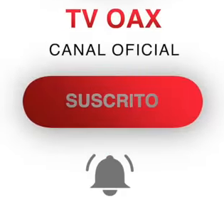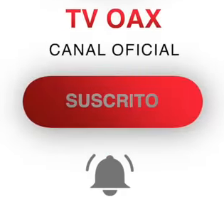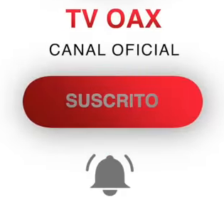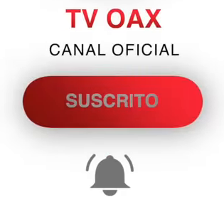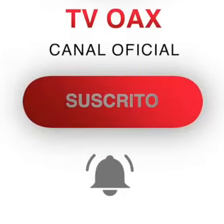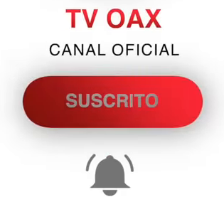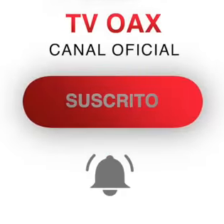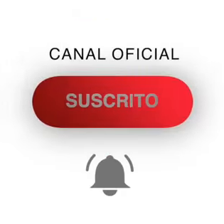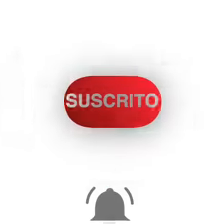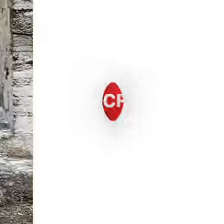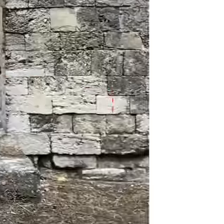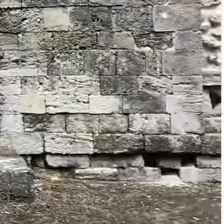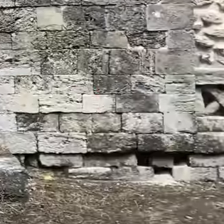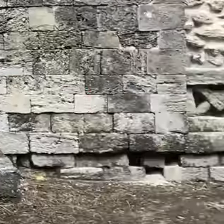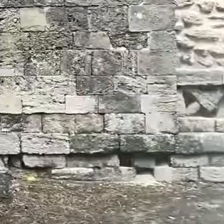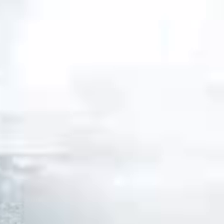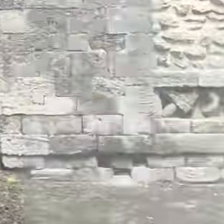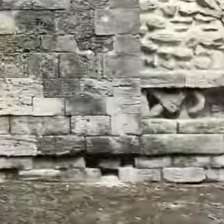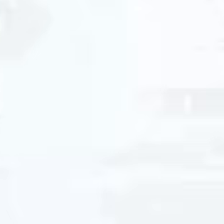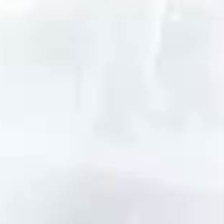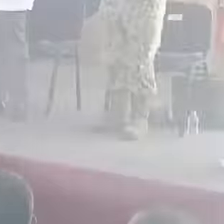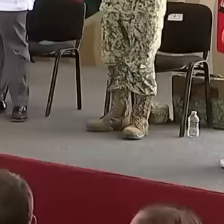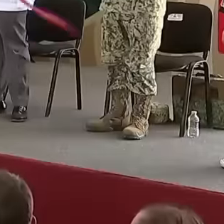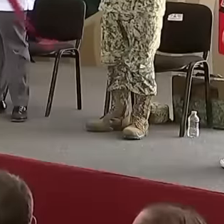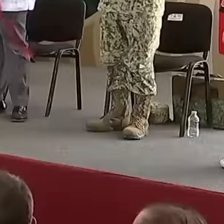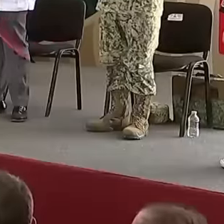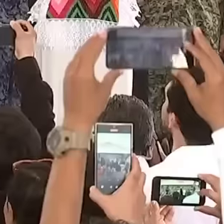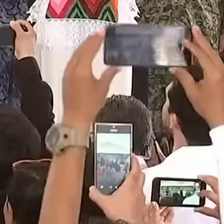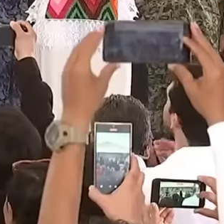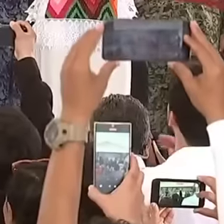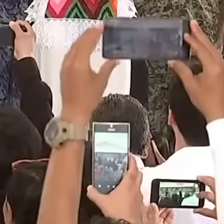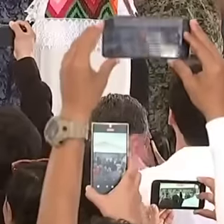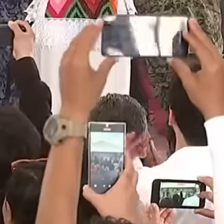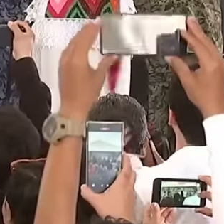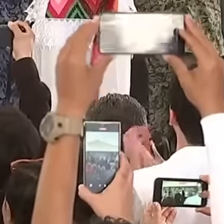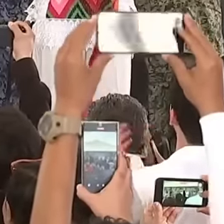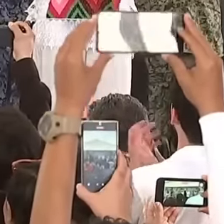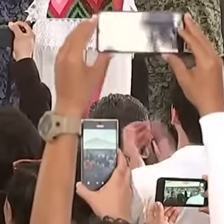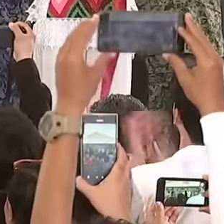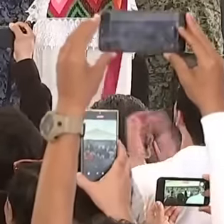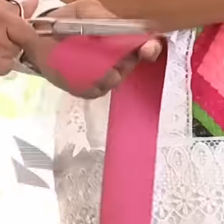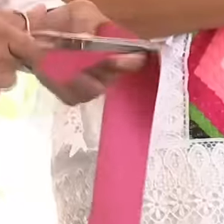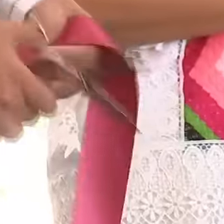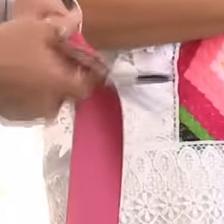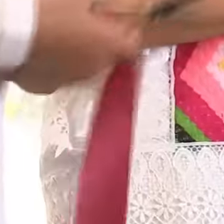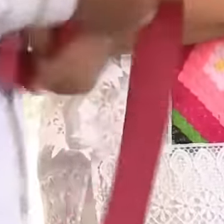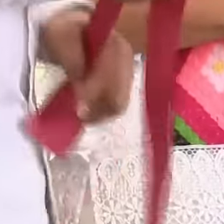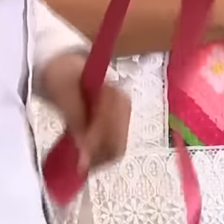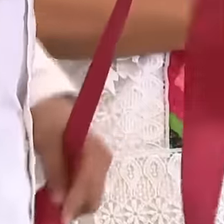the people of Mexico this weekend the inauguration of one of the